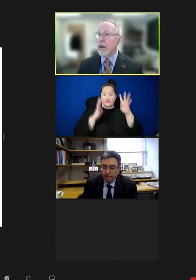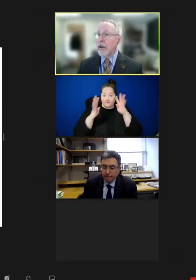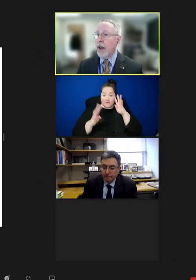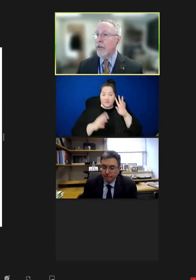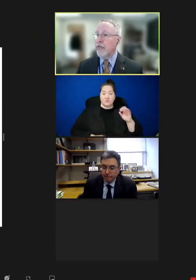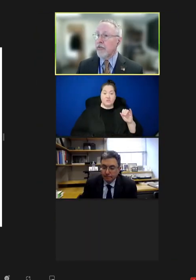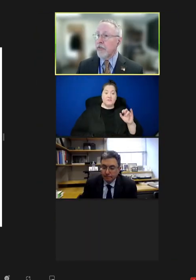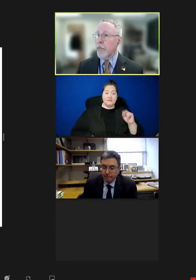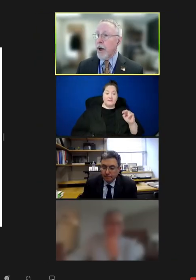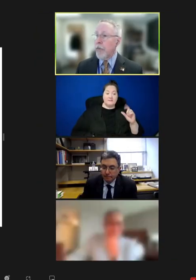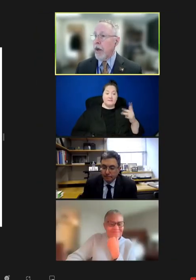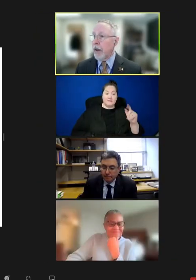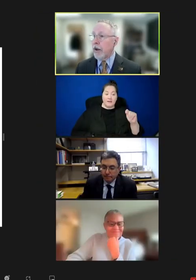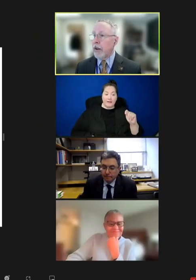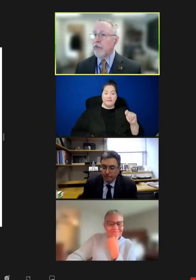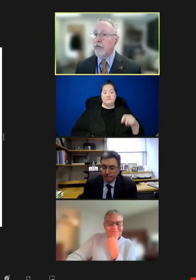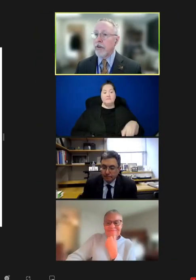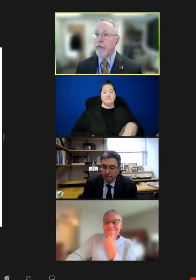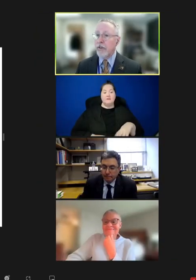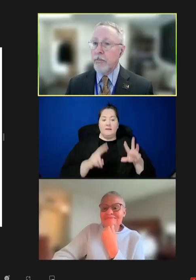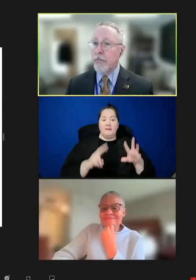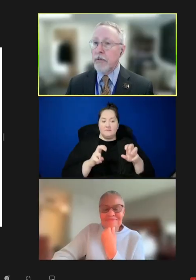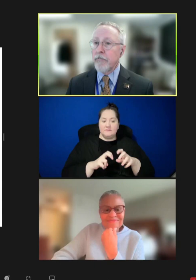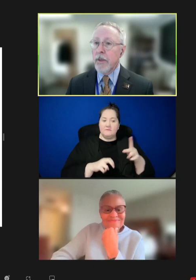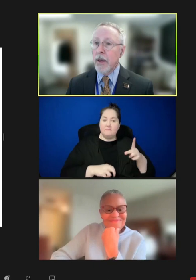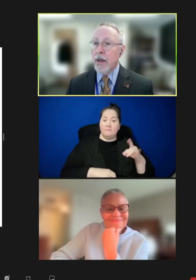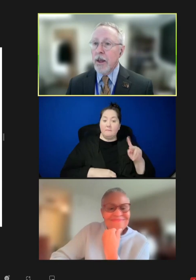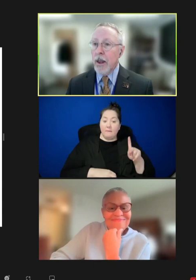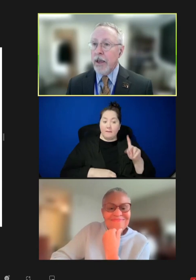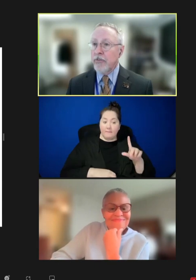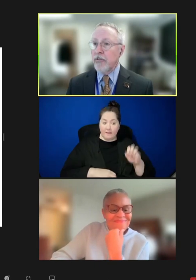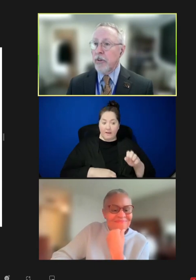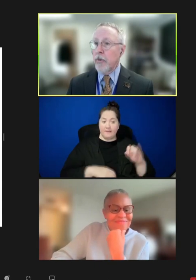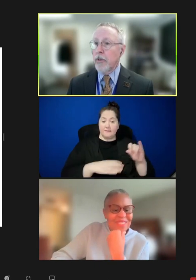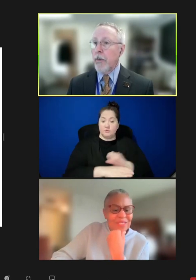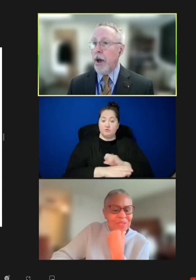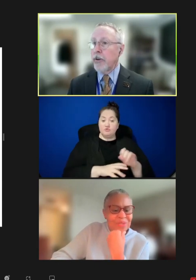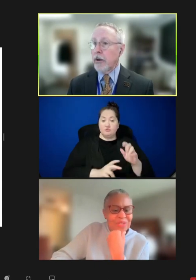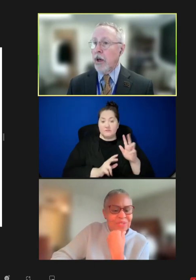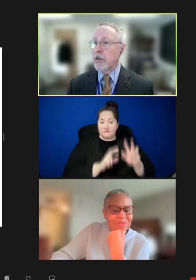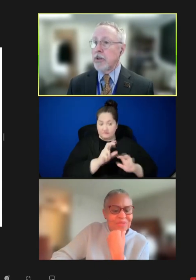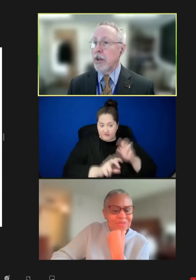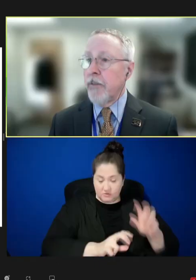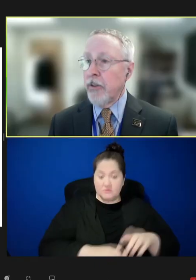Analysis of the Pipeline and Industry Investment. Last December, the Biotechnology Innovation